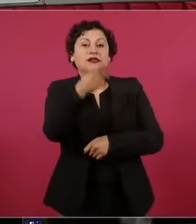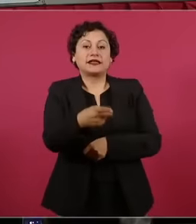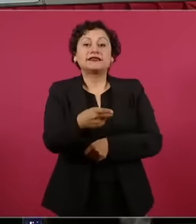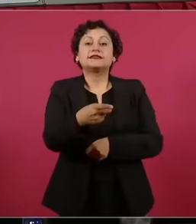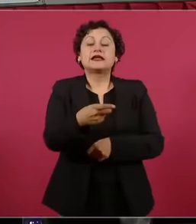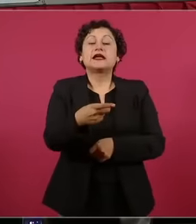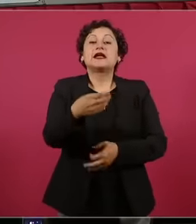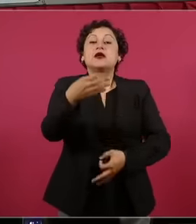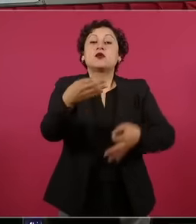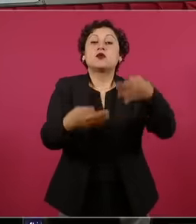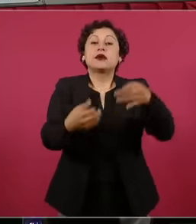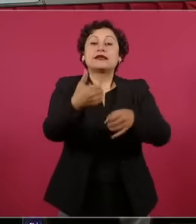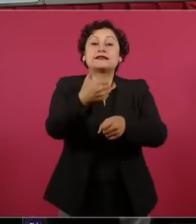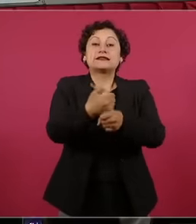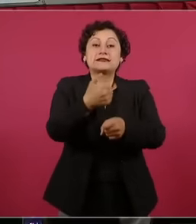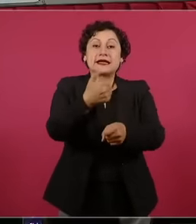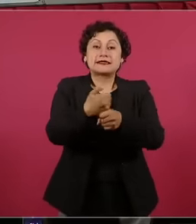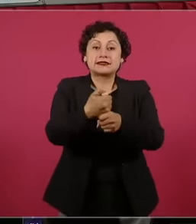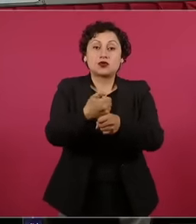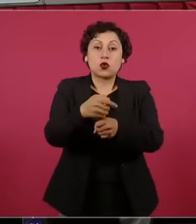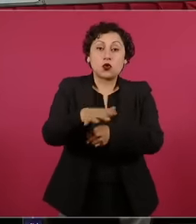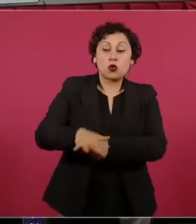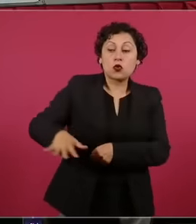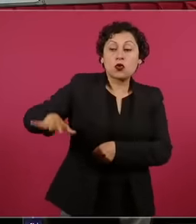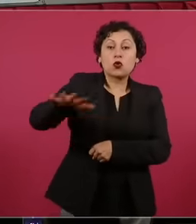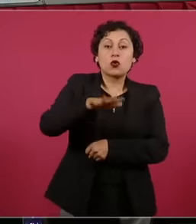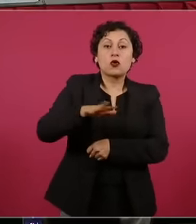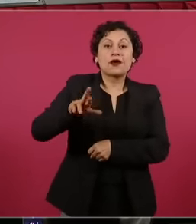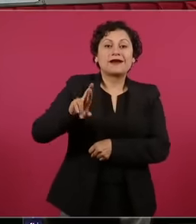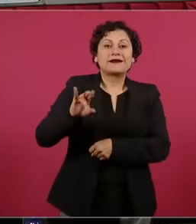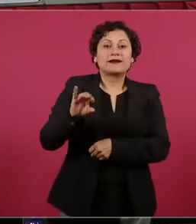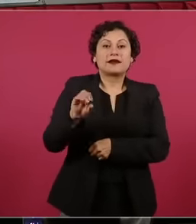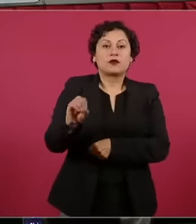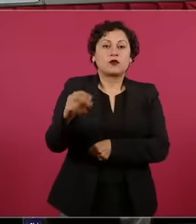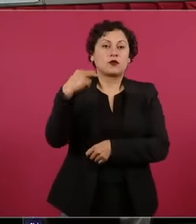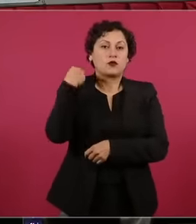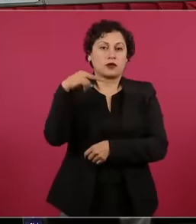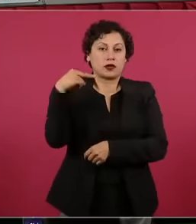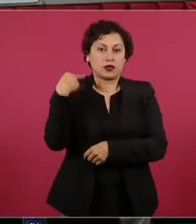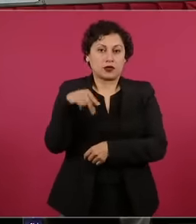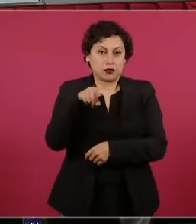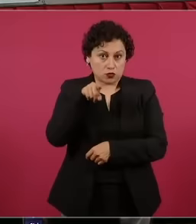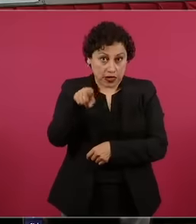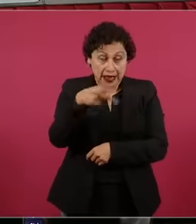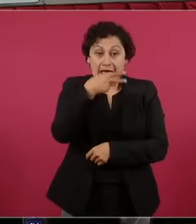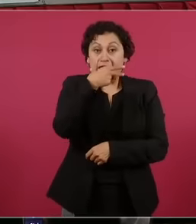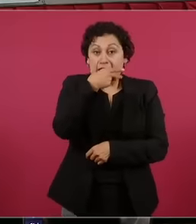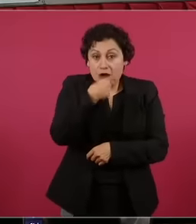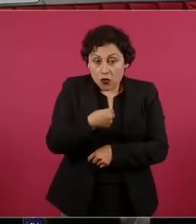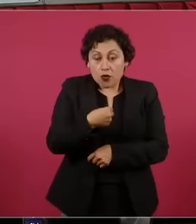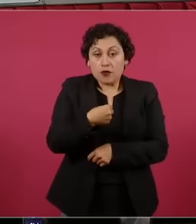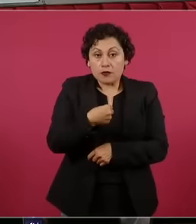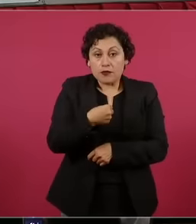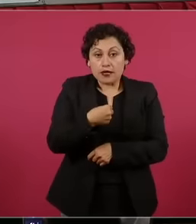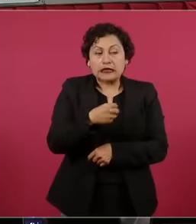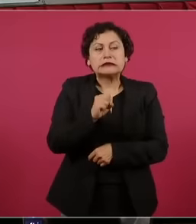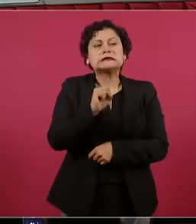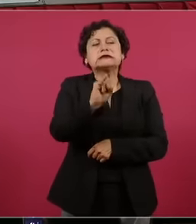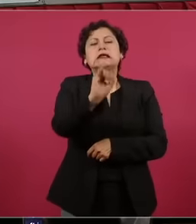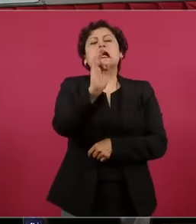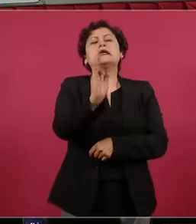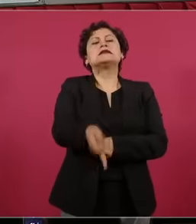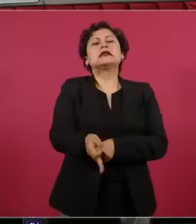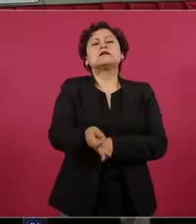Veracruz who initiated the Amparo and